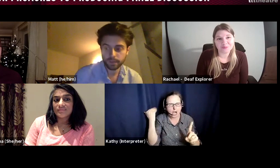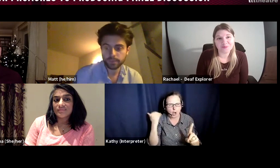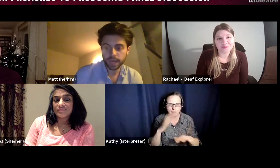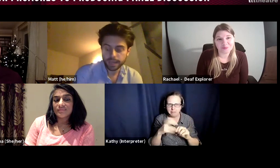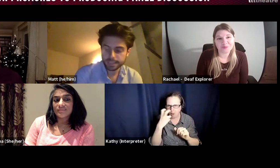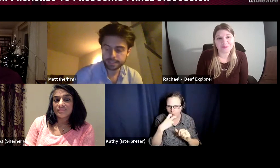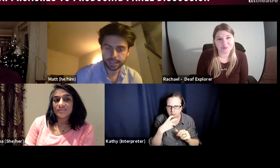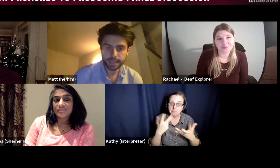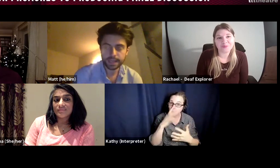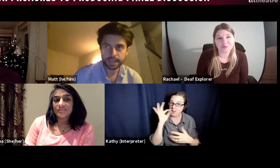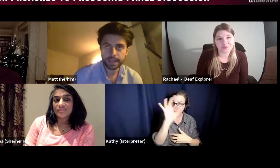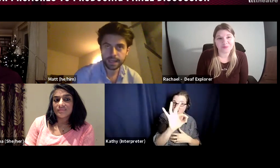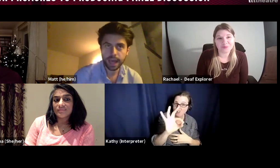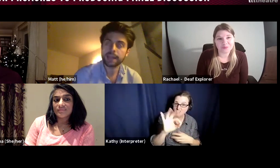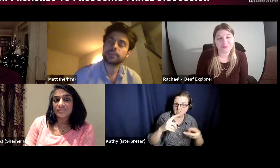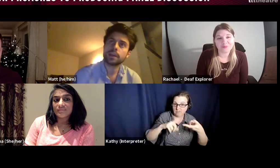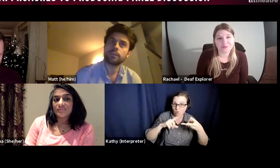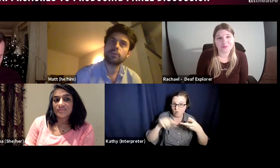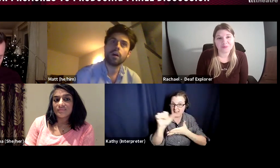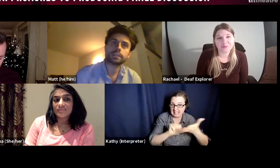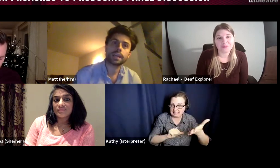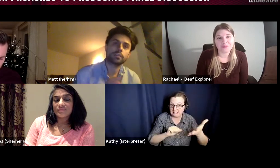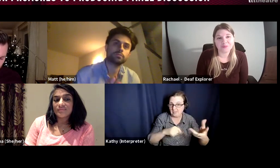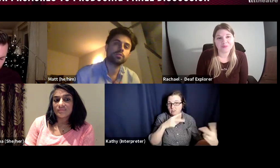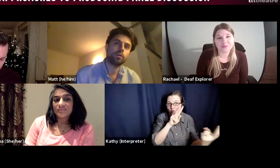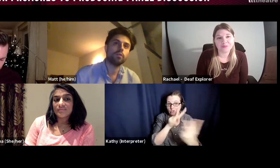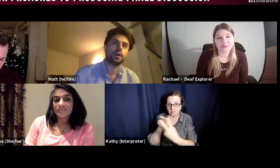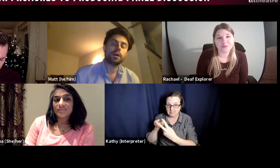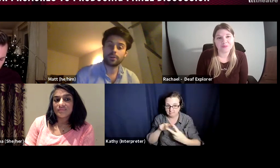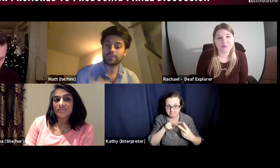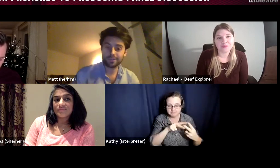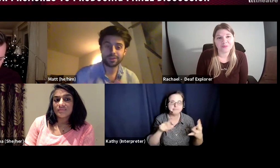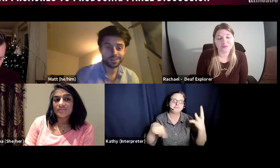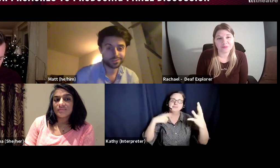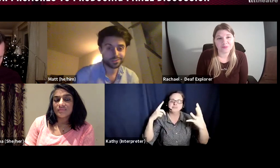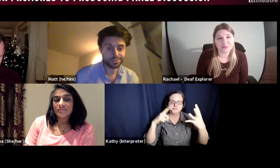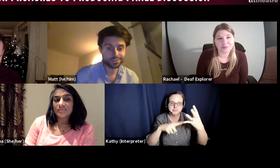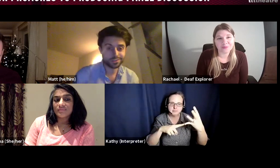for that list. And if you are taking the route of applying for the funding yourself,